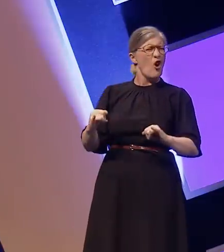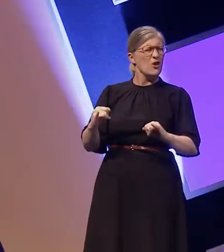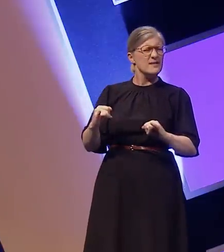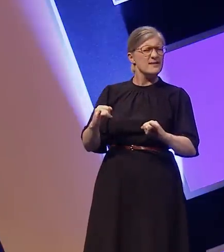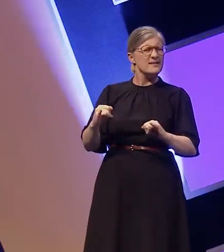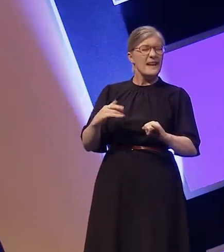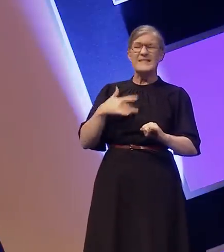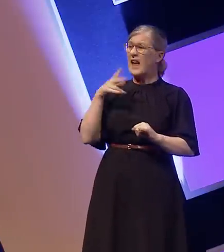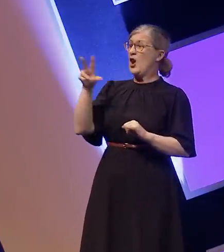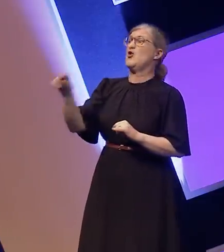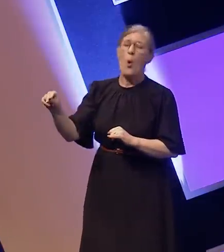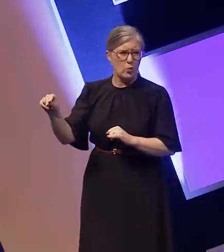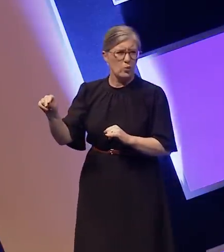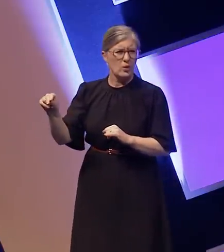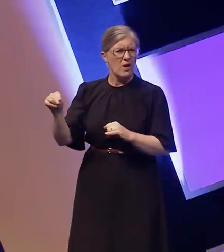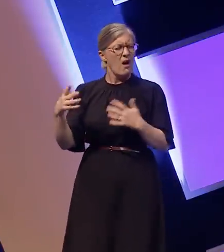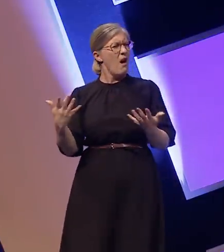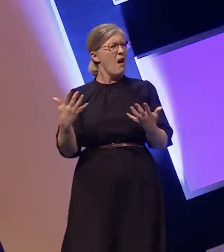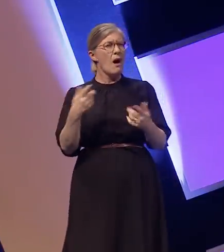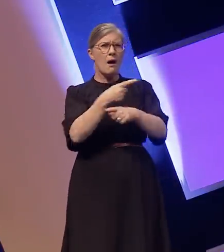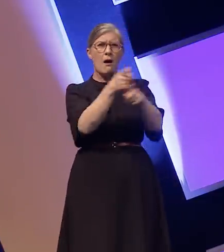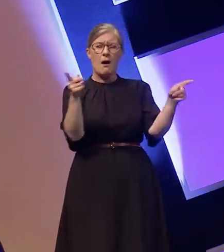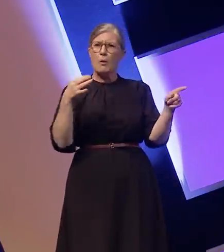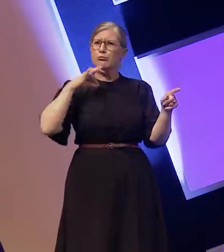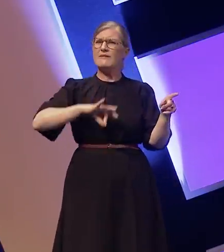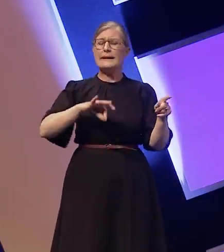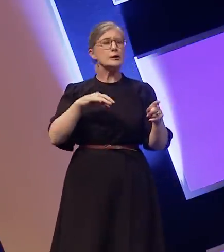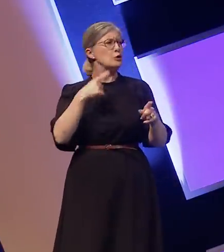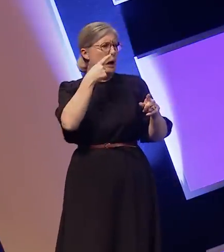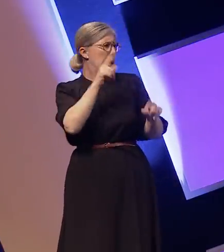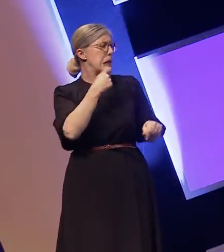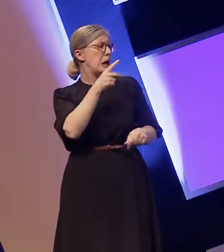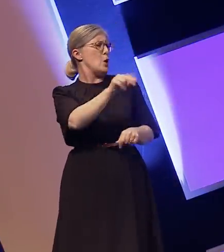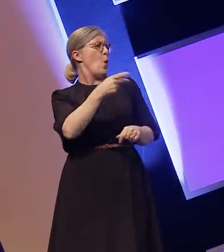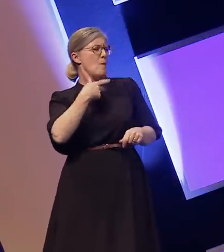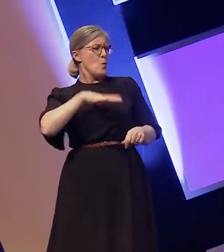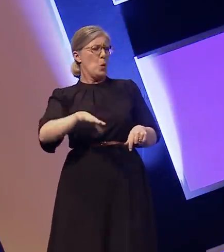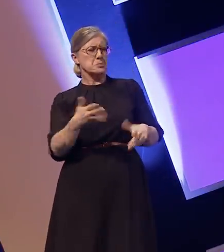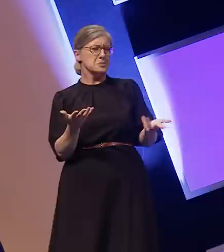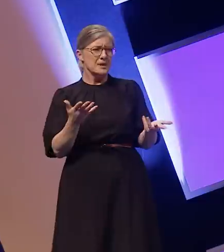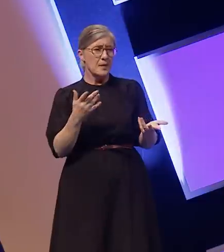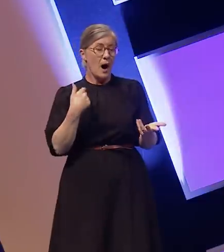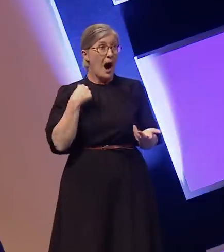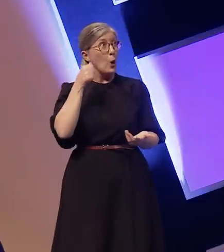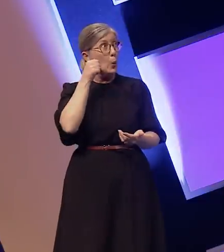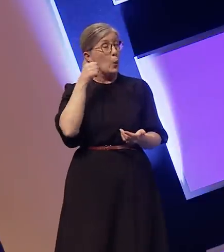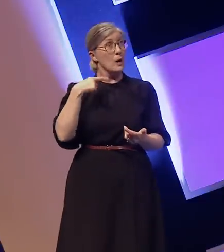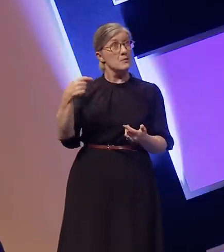is a privilege that most people take for granted. I knew I would be the first deaf dancer, and saying no